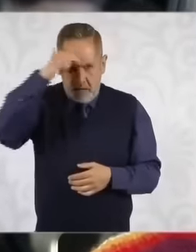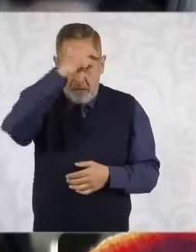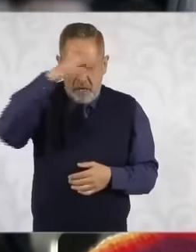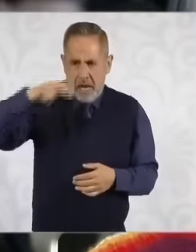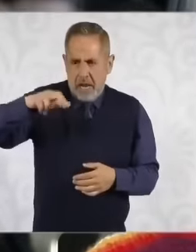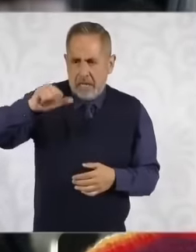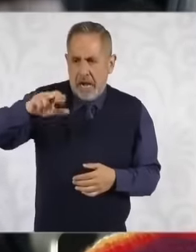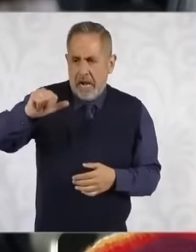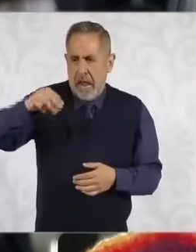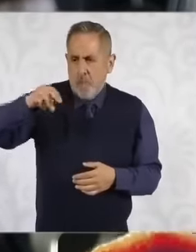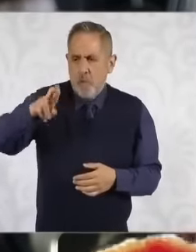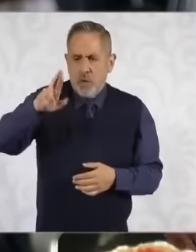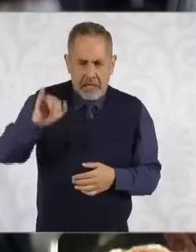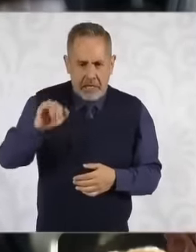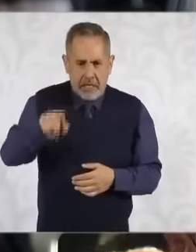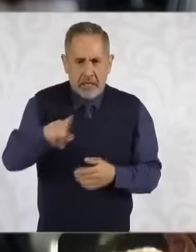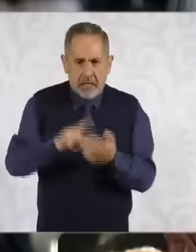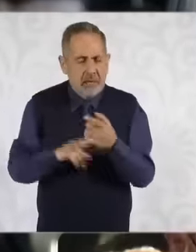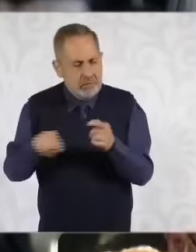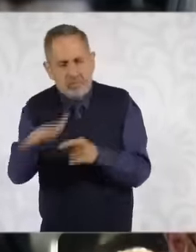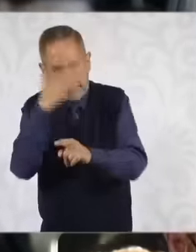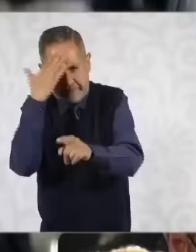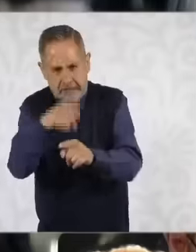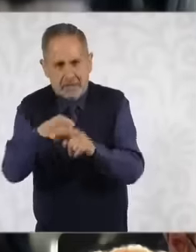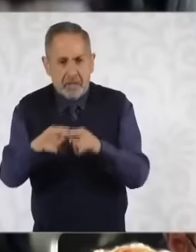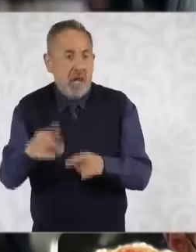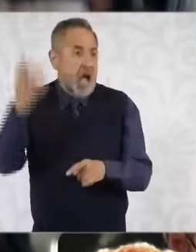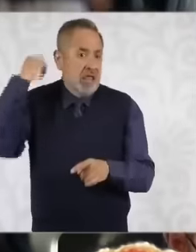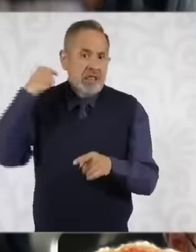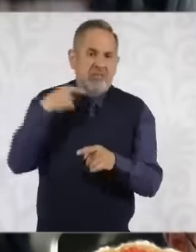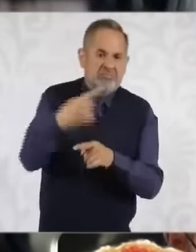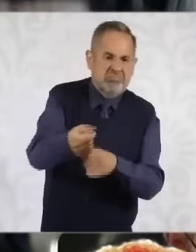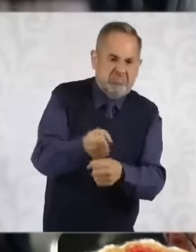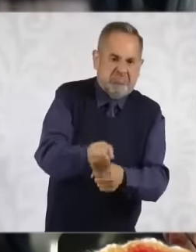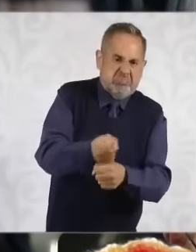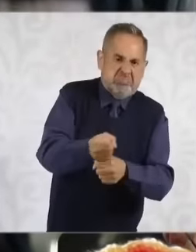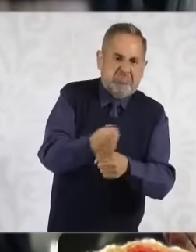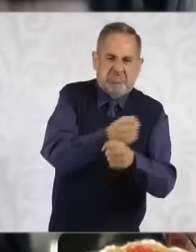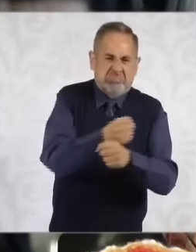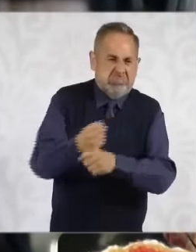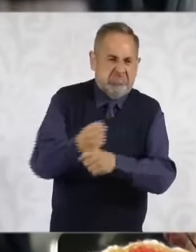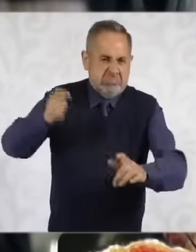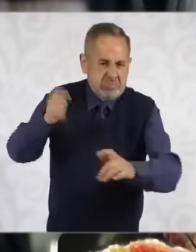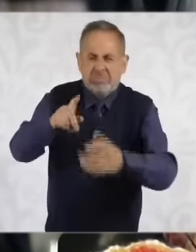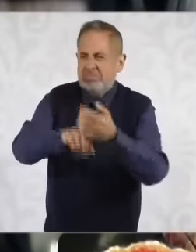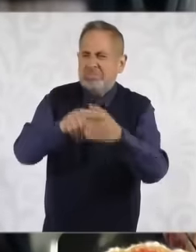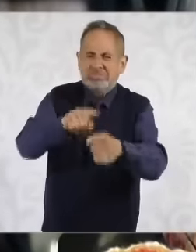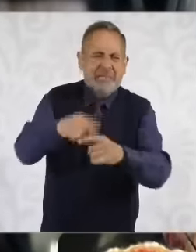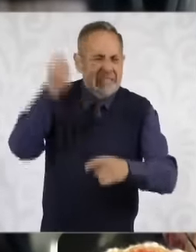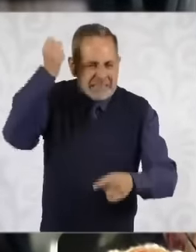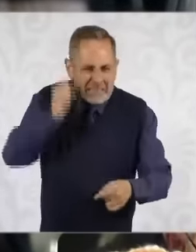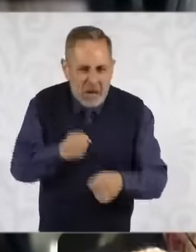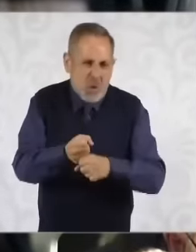well because in addition to suffering labor exploitation in the fields of Sinaloa of course in Baja